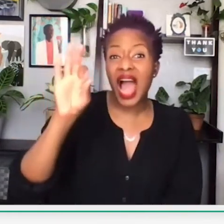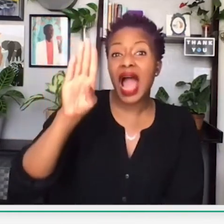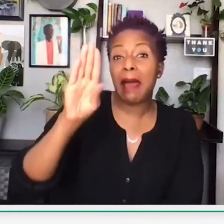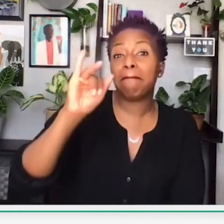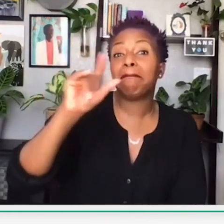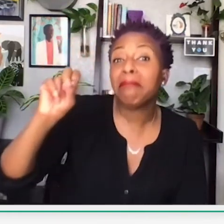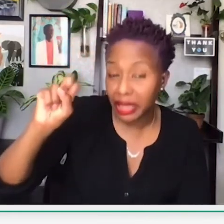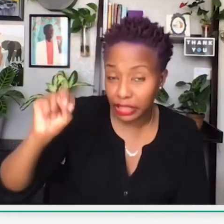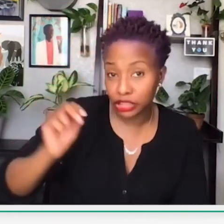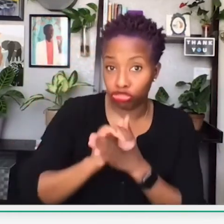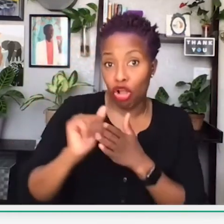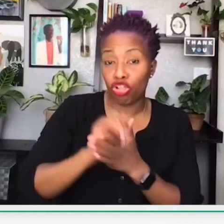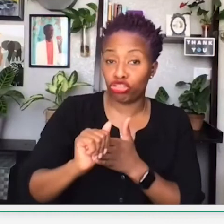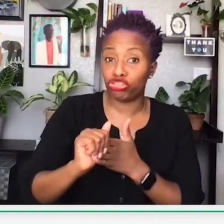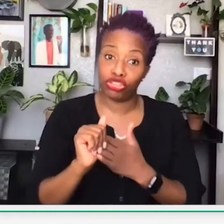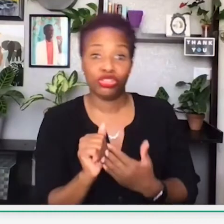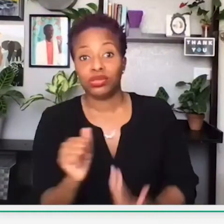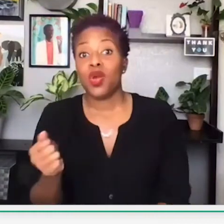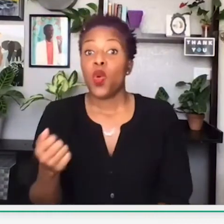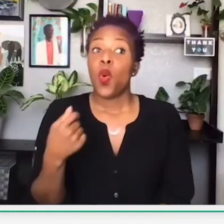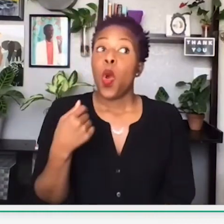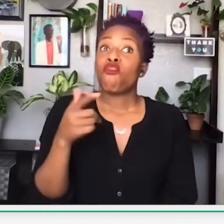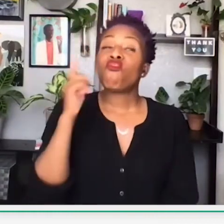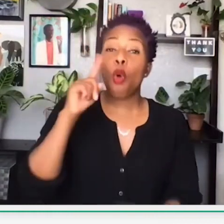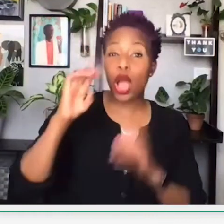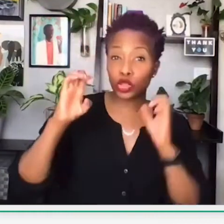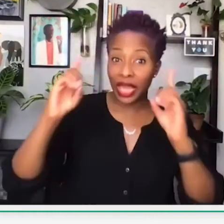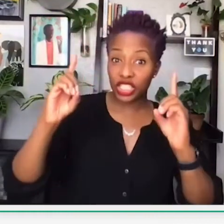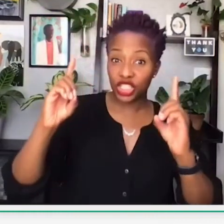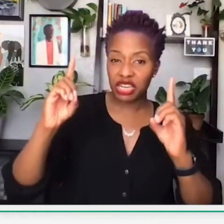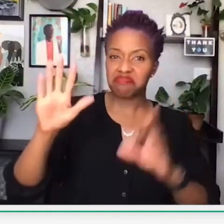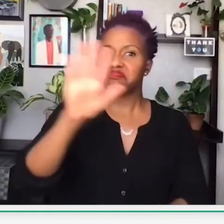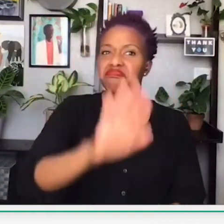spending $9 billion alone on health and beauty, on hair products.